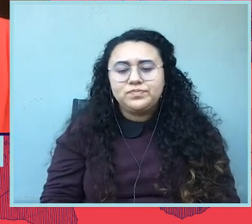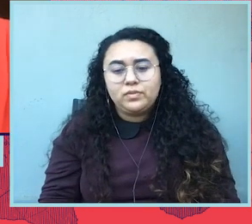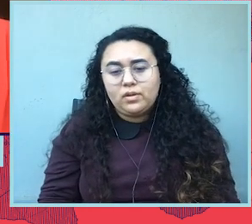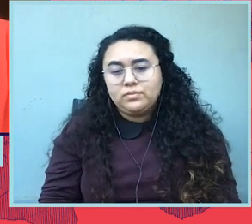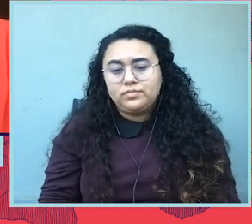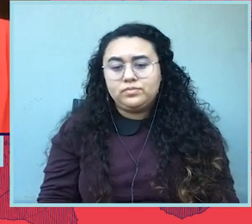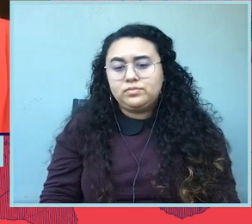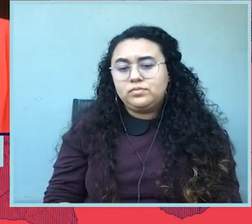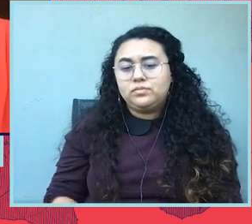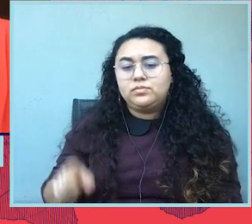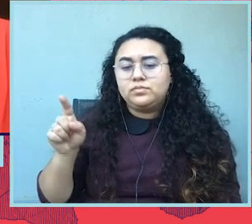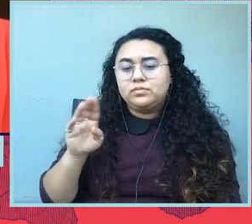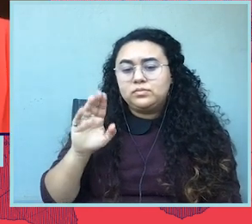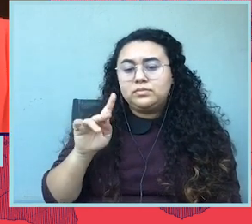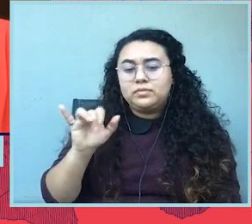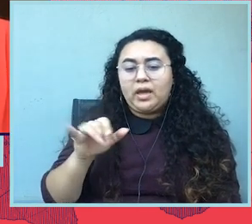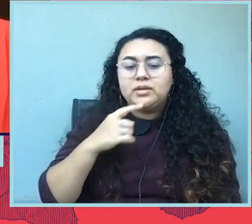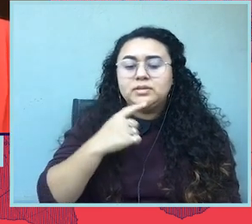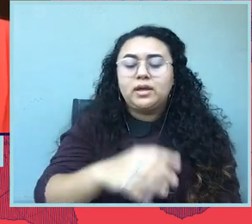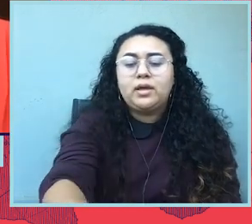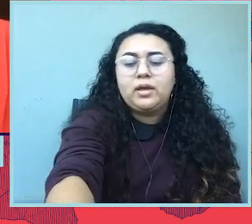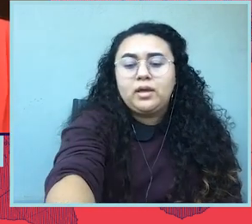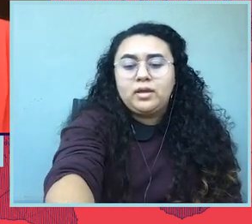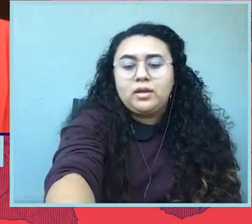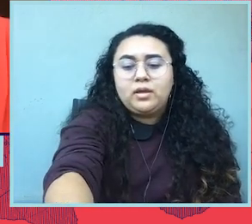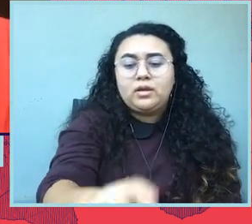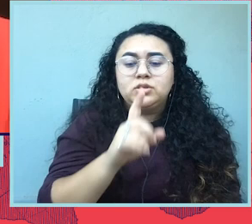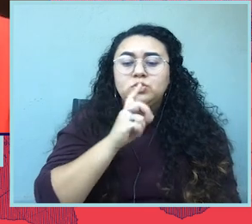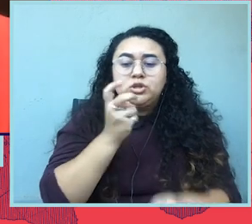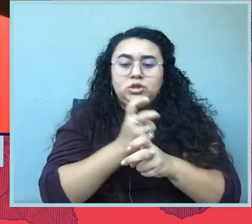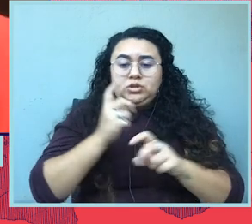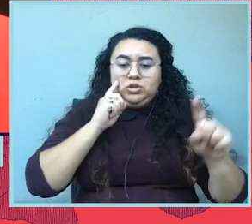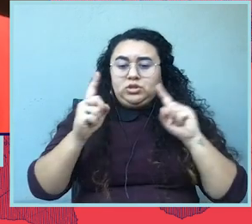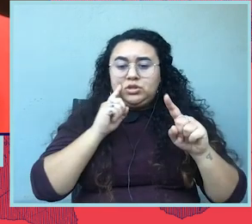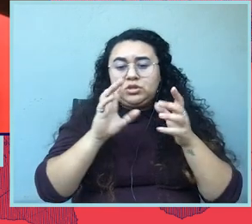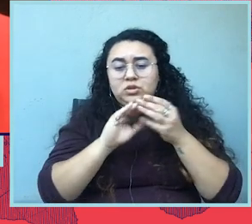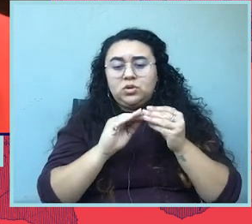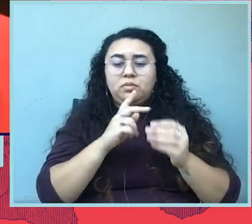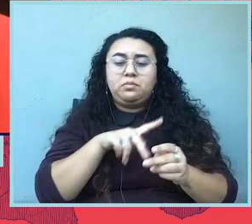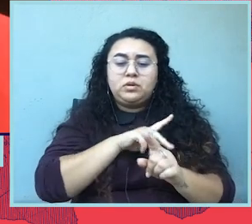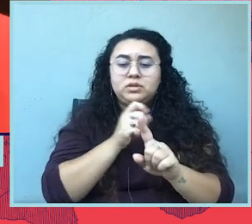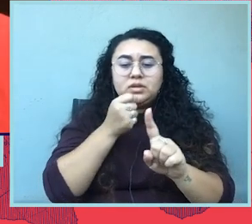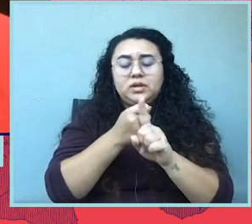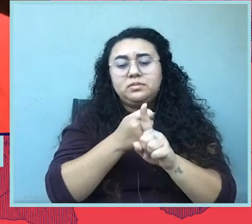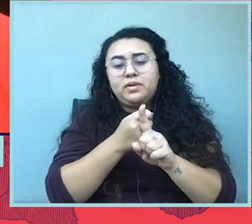It’s so hard when hearing all of those stories of personal impact to switch gears and think